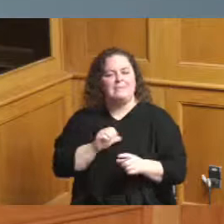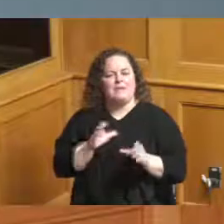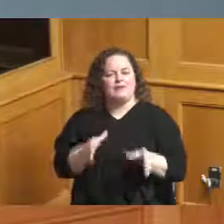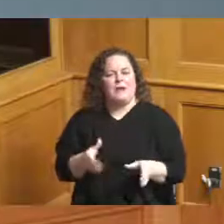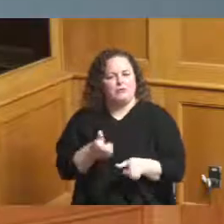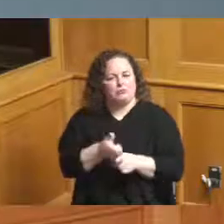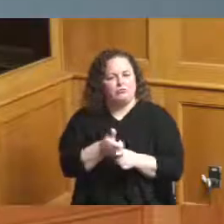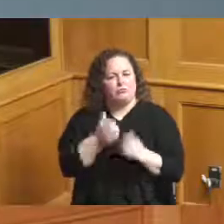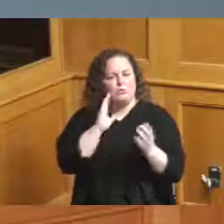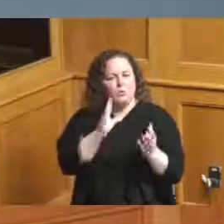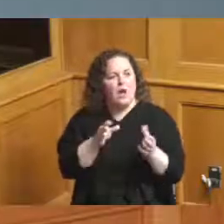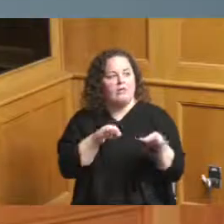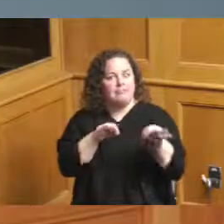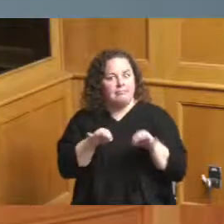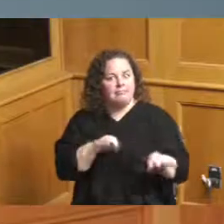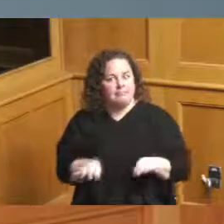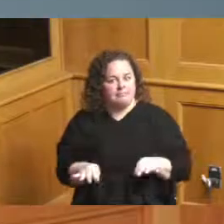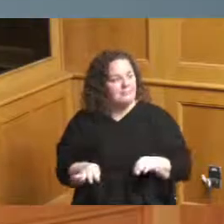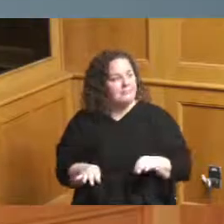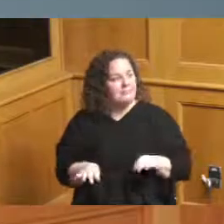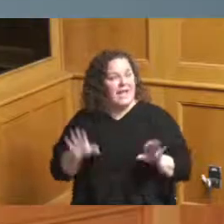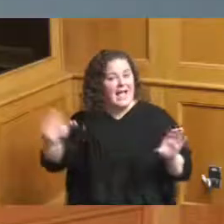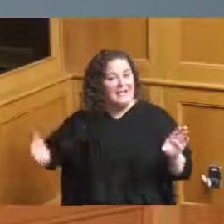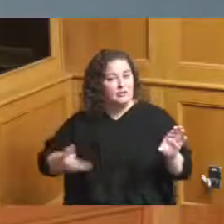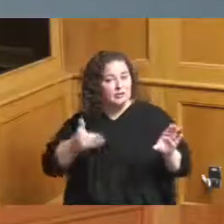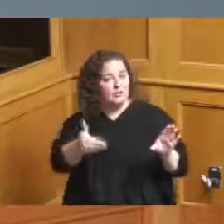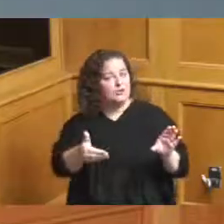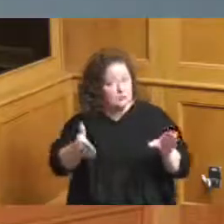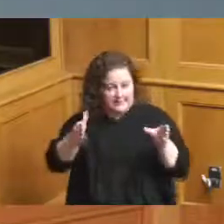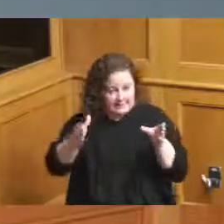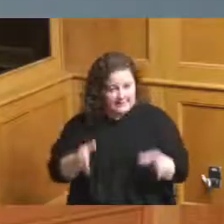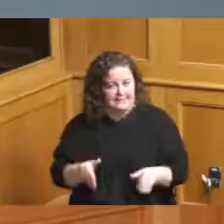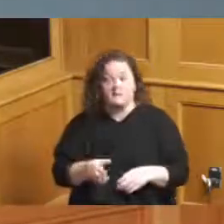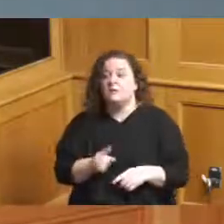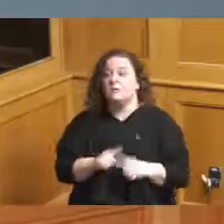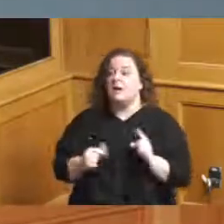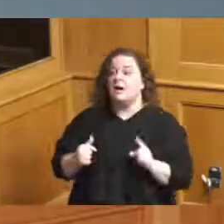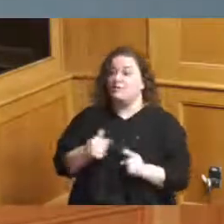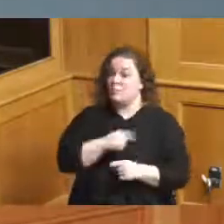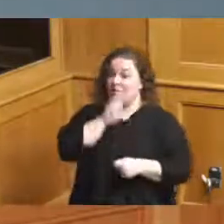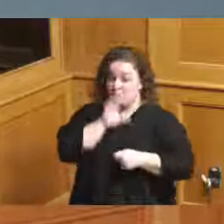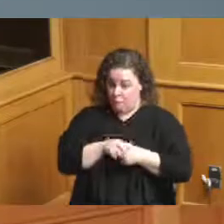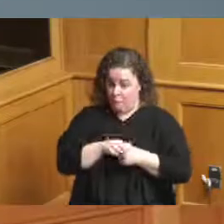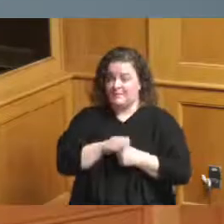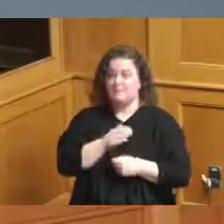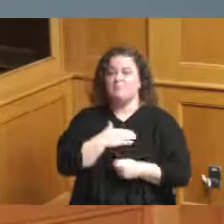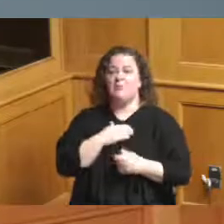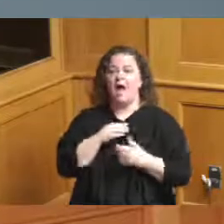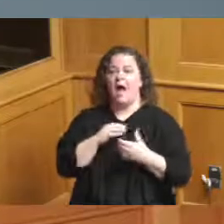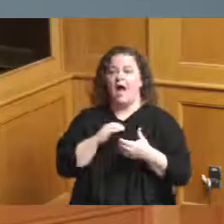some items just to introduce but as promised my colleagues have a resolution in front of you